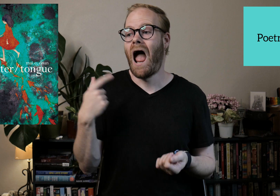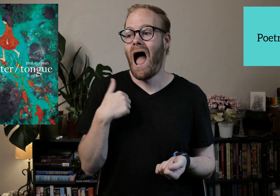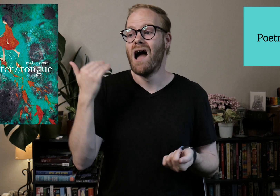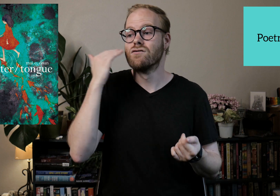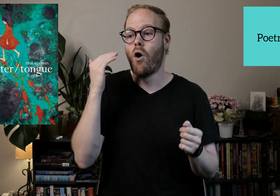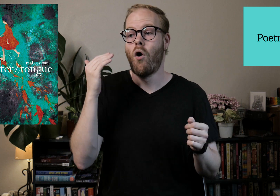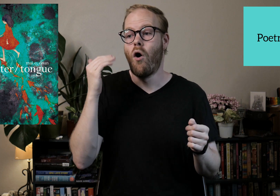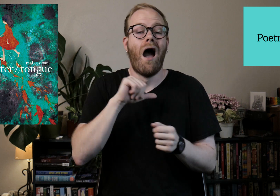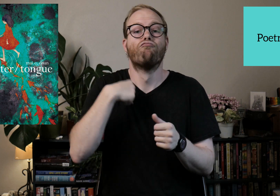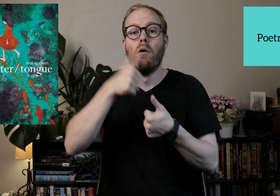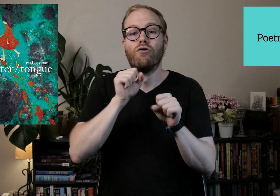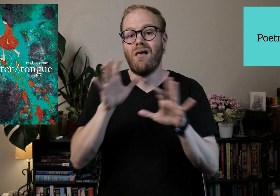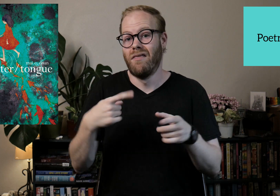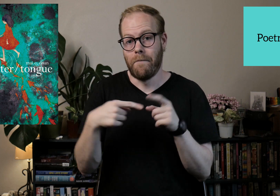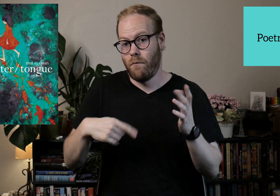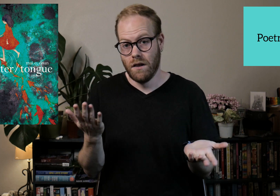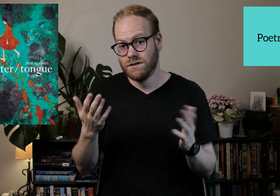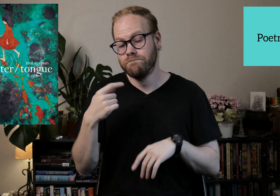I know...I don't remember anything about this.